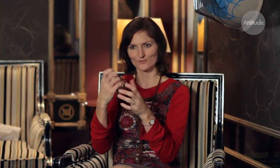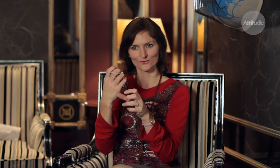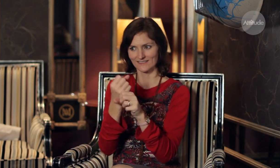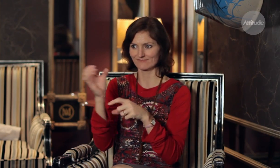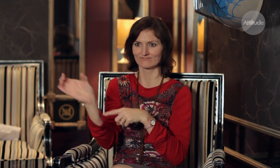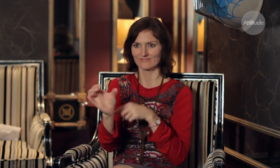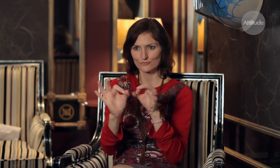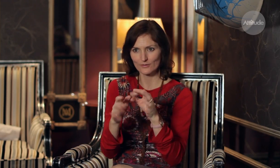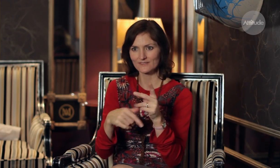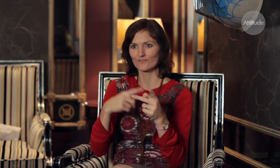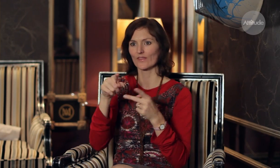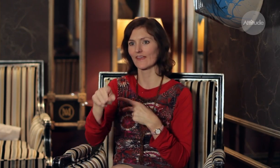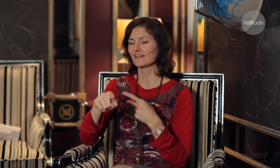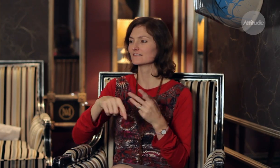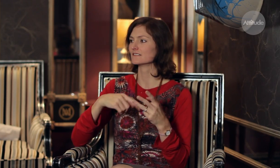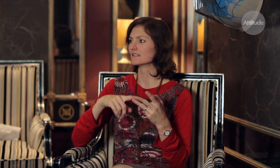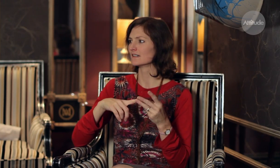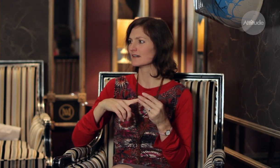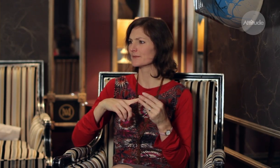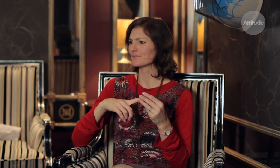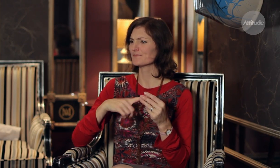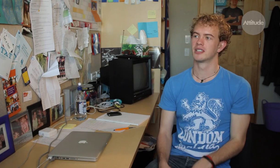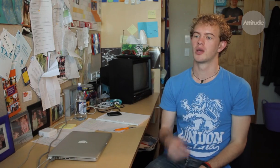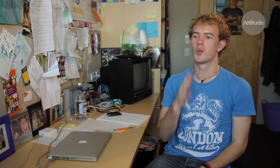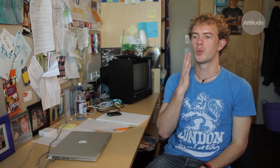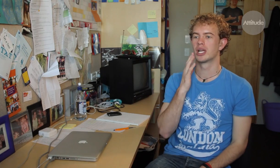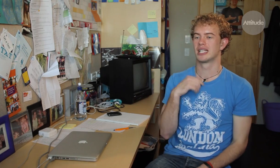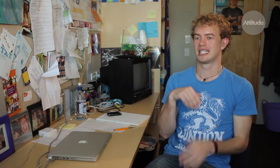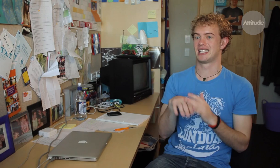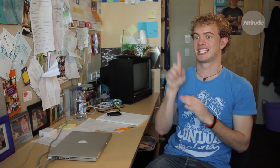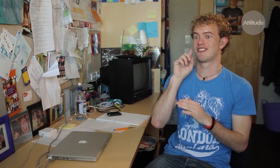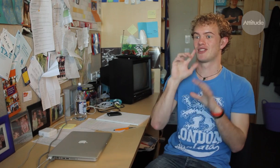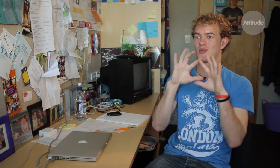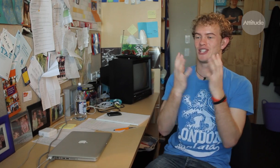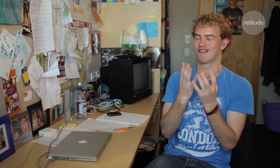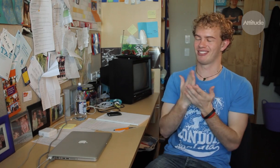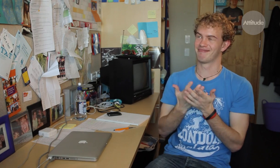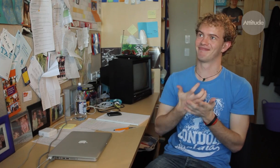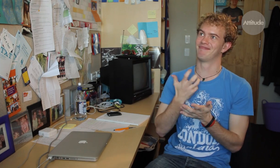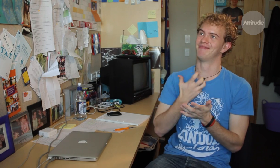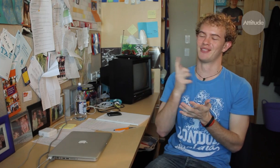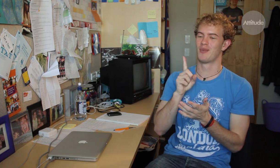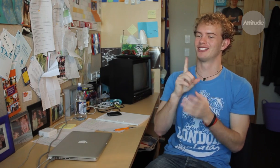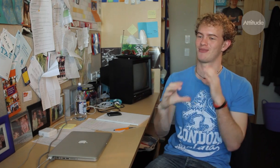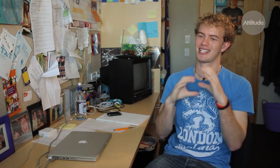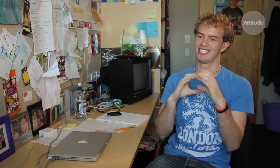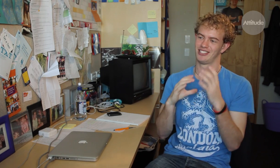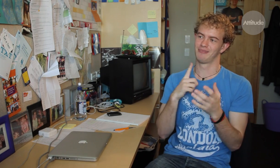to see but it’s too hard to get interpreters for these sorts of things. When I’m in the hearing world it can be frustrating and that’s due to communication